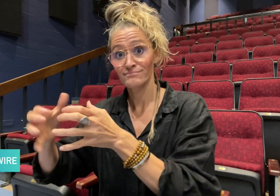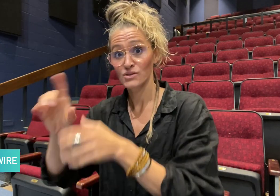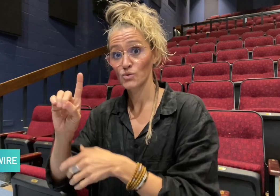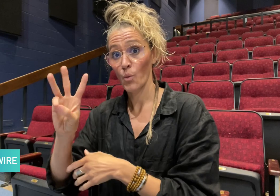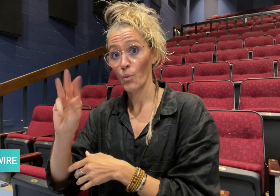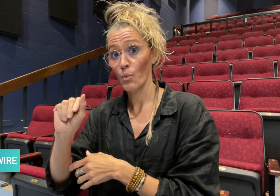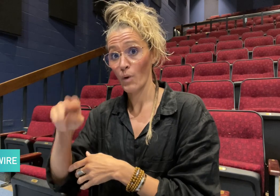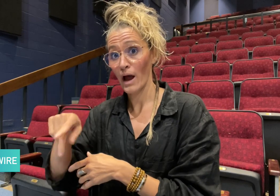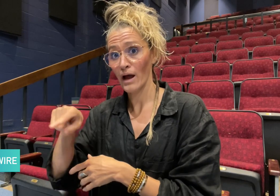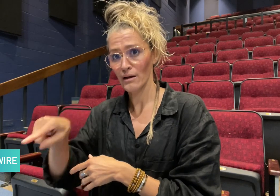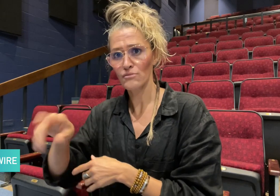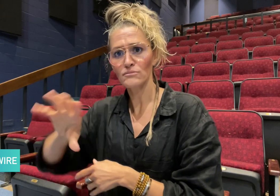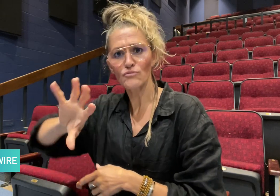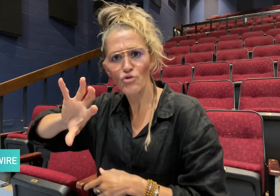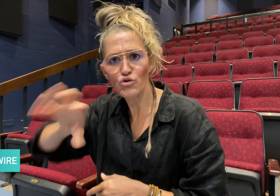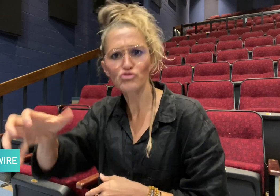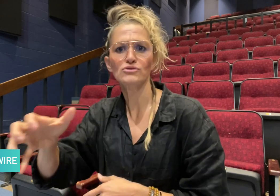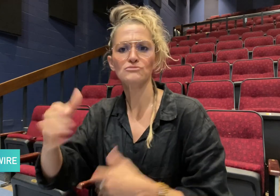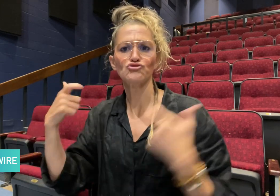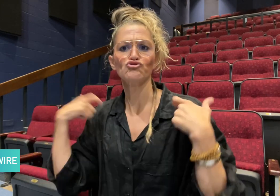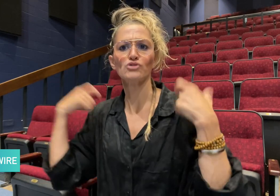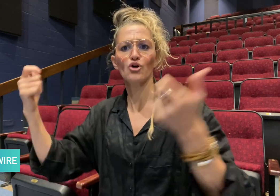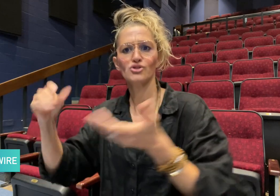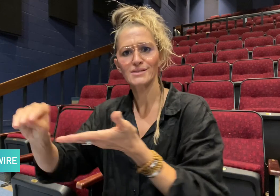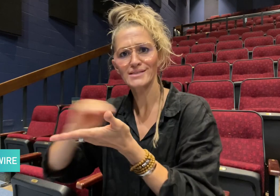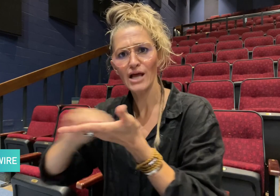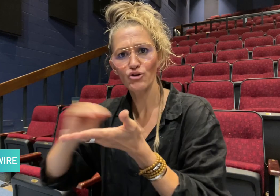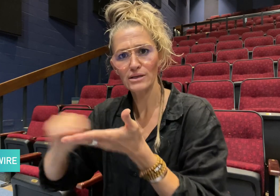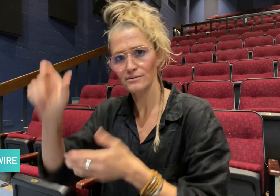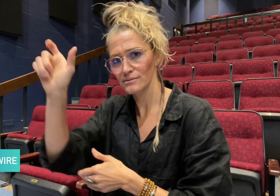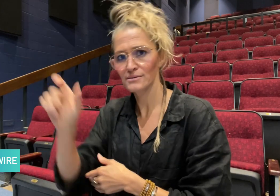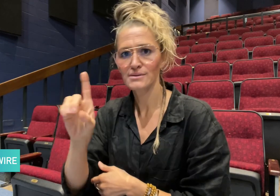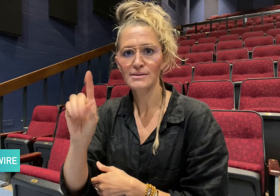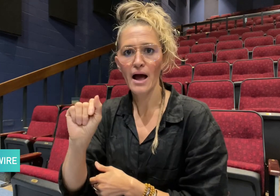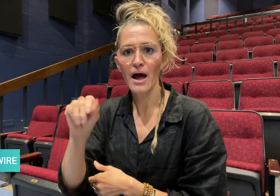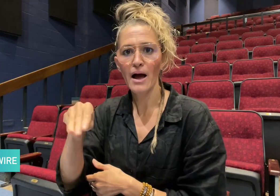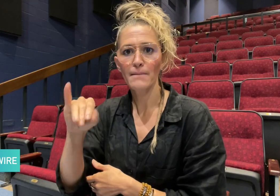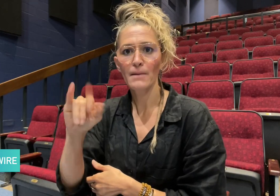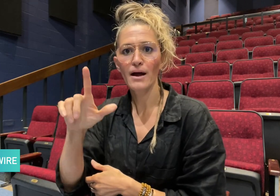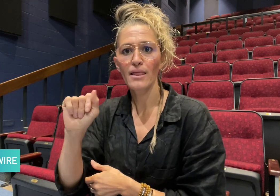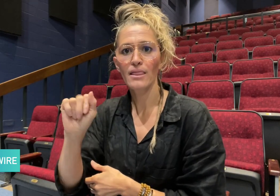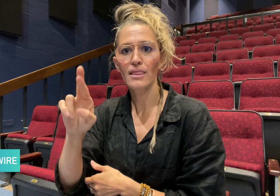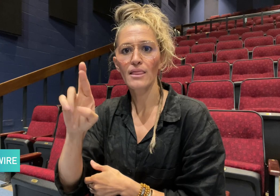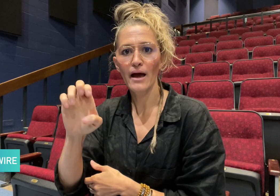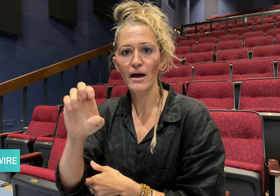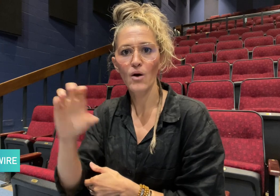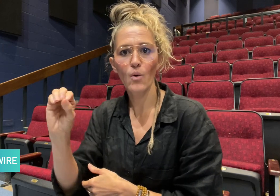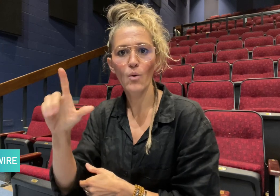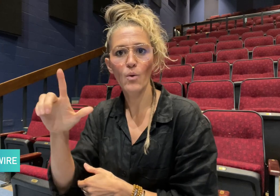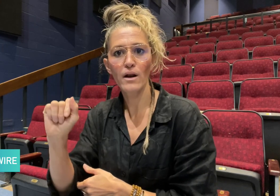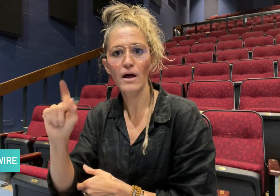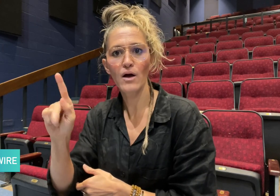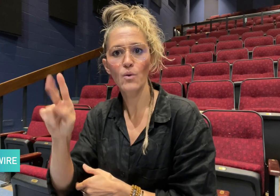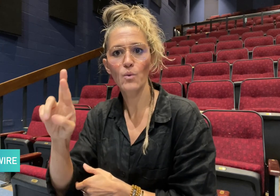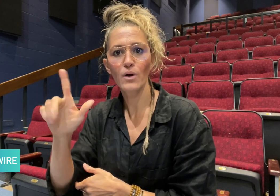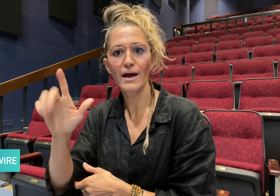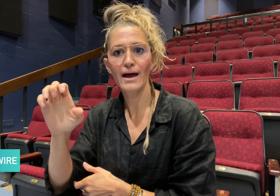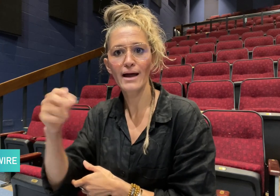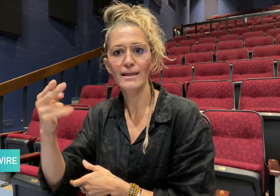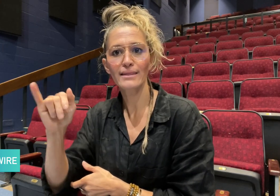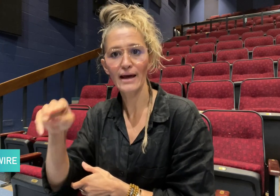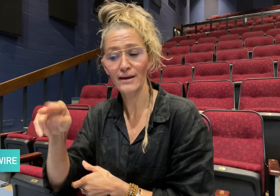for Deaf women. Damilare Olakulehin, National Secretary